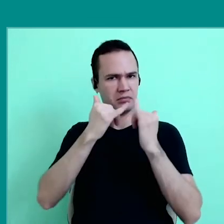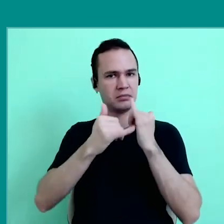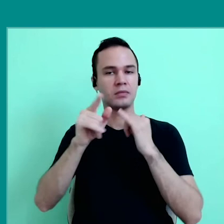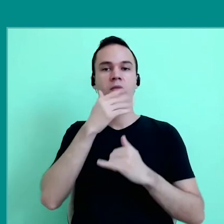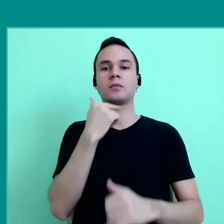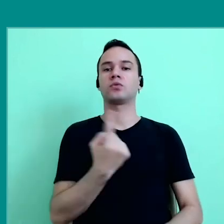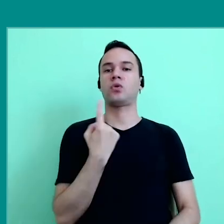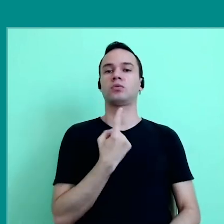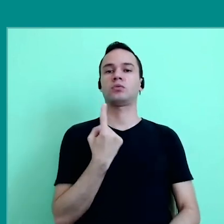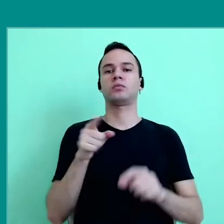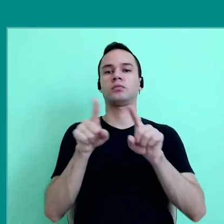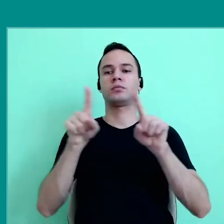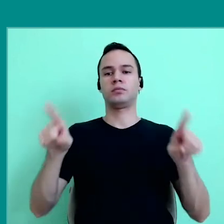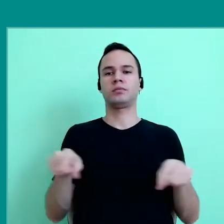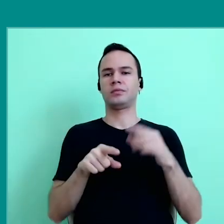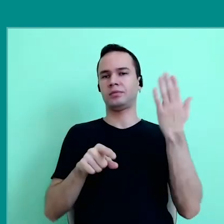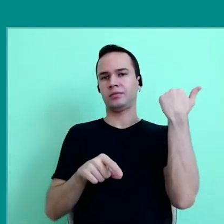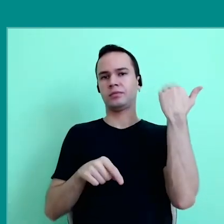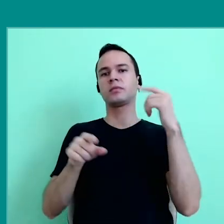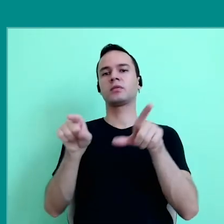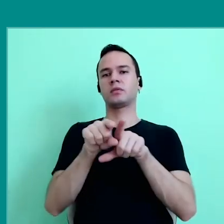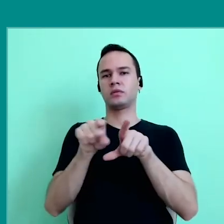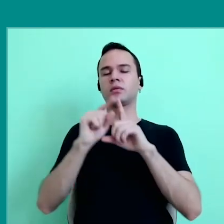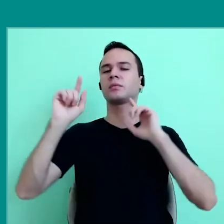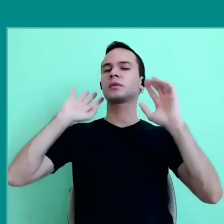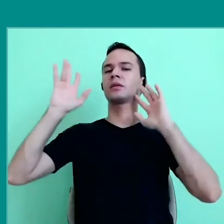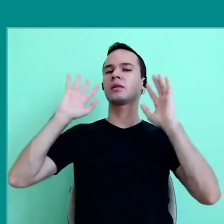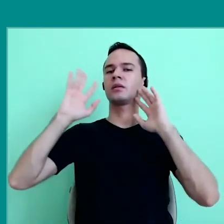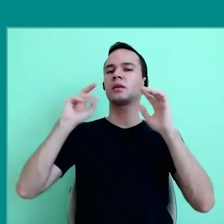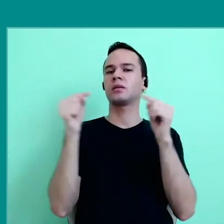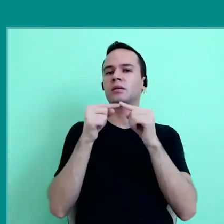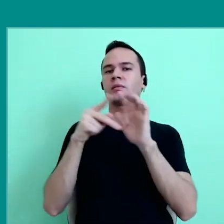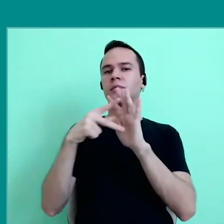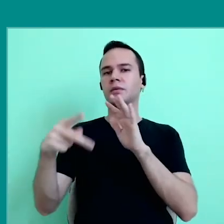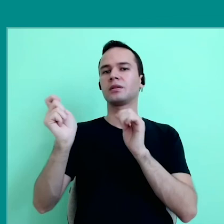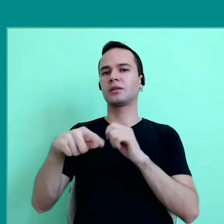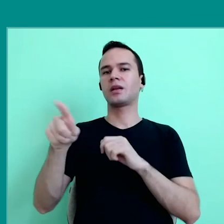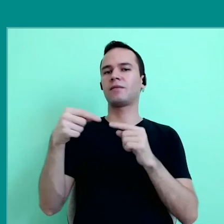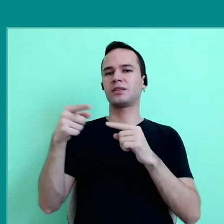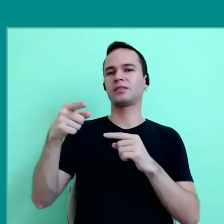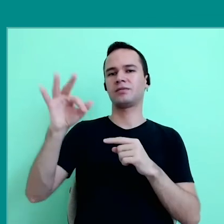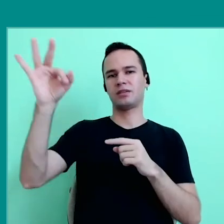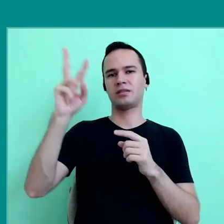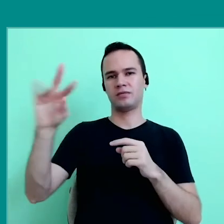A child locked in his bedroom, but it's from before, I think that too, you have to stop and think about past trends.